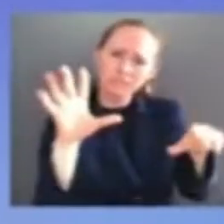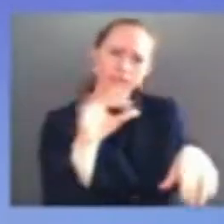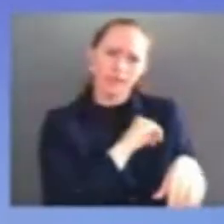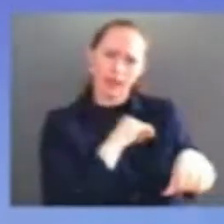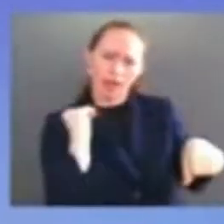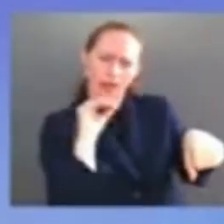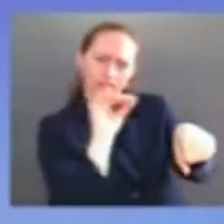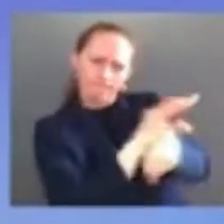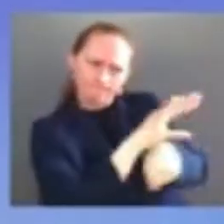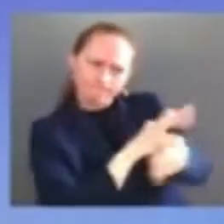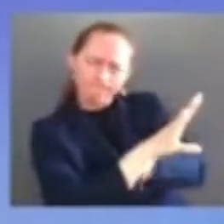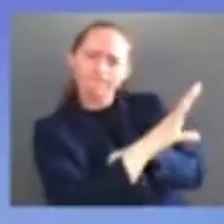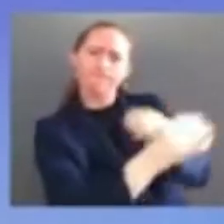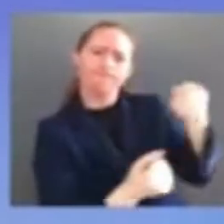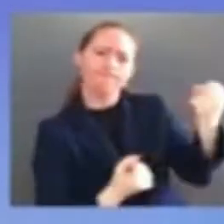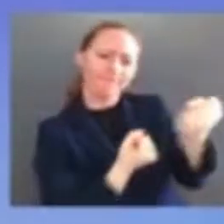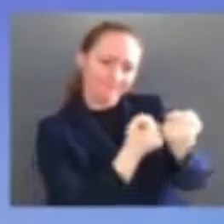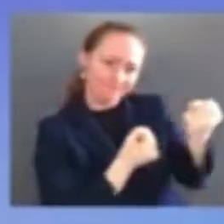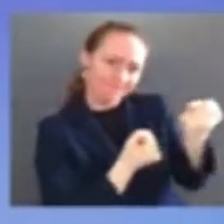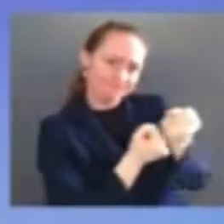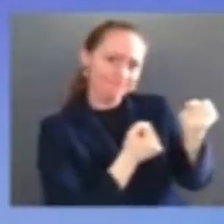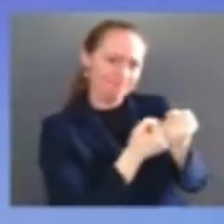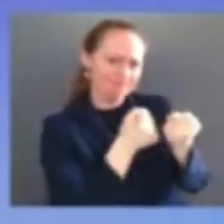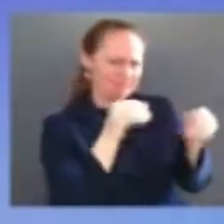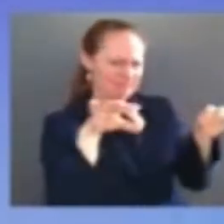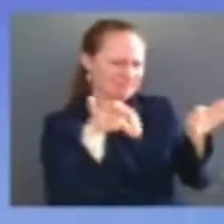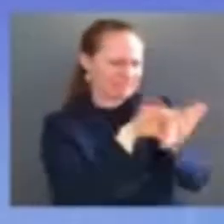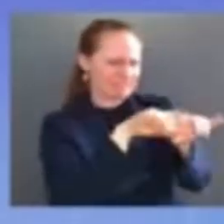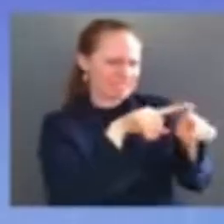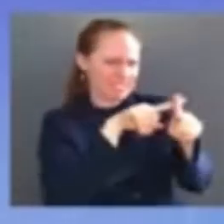started the nominating process with a prayer an oppressive range of support